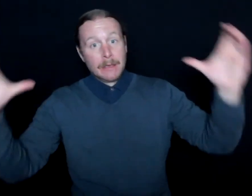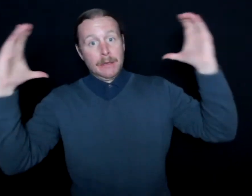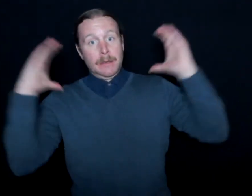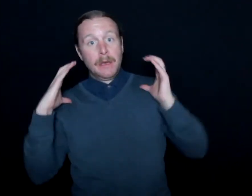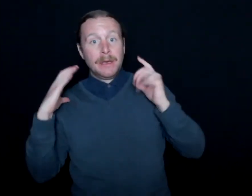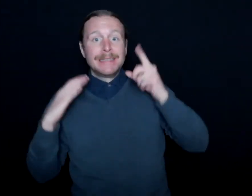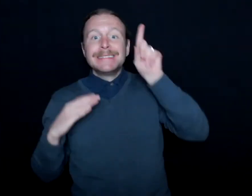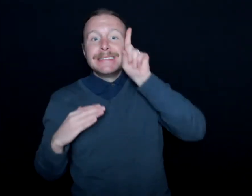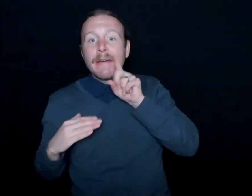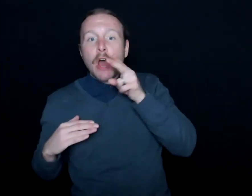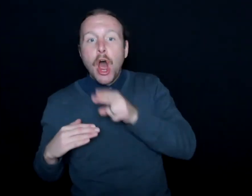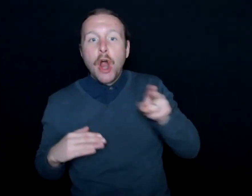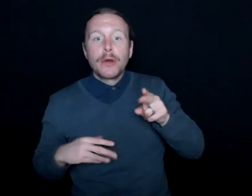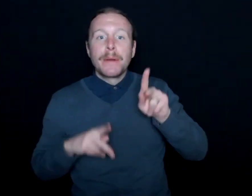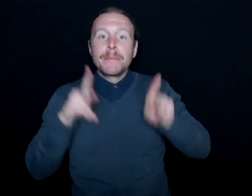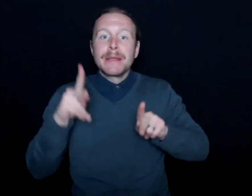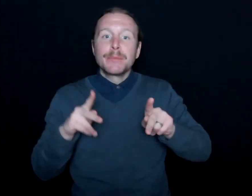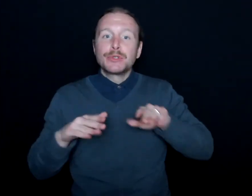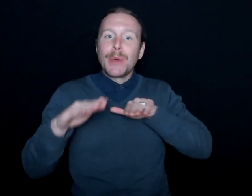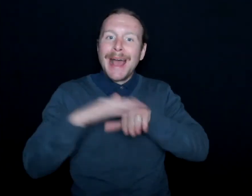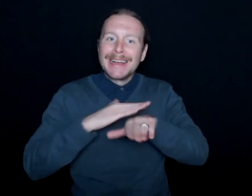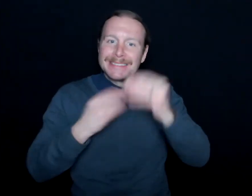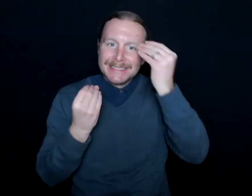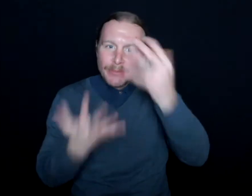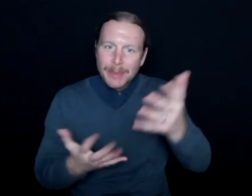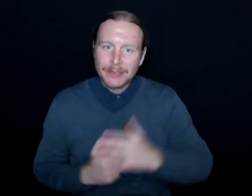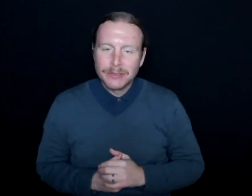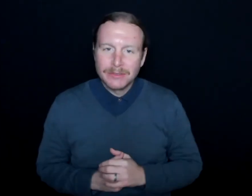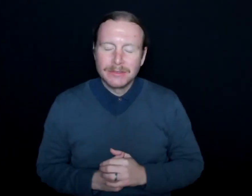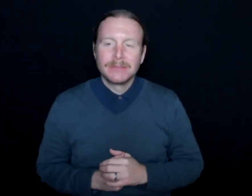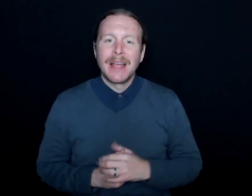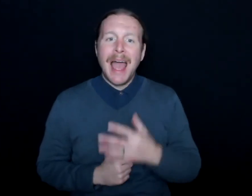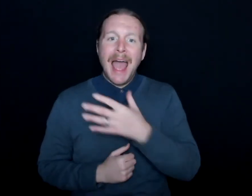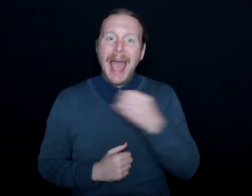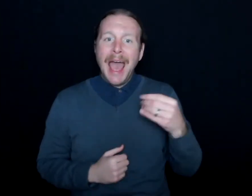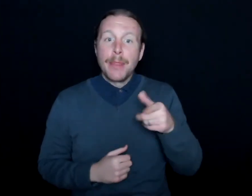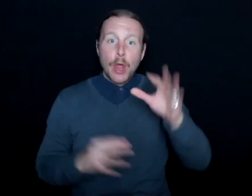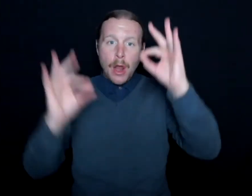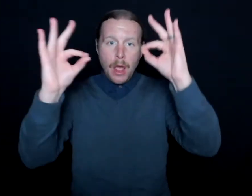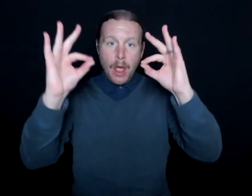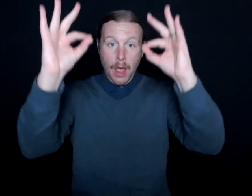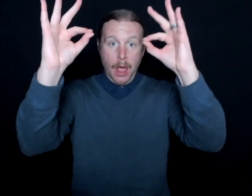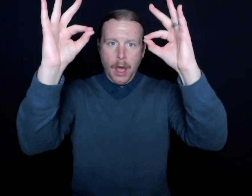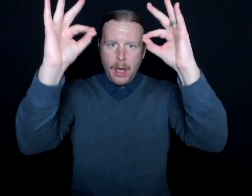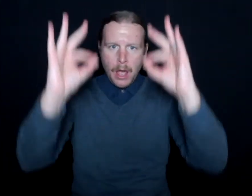of hearing individuals to access the information. They're also taking their eyes off of the visual nature